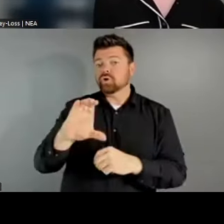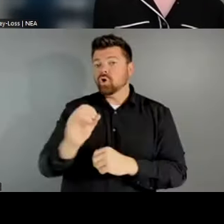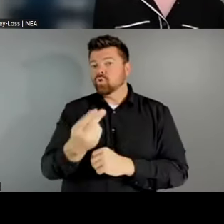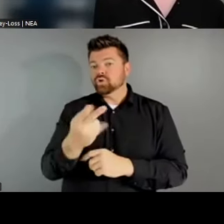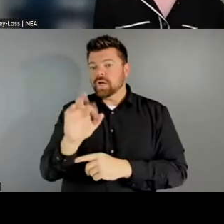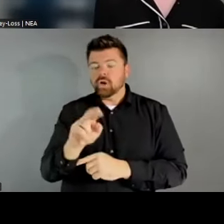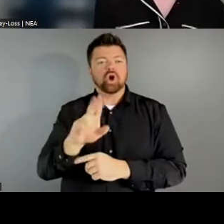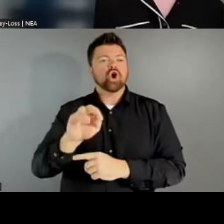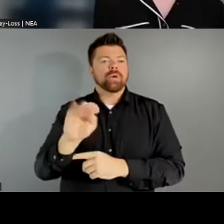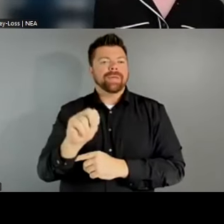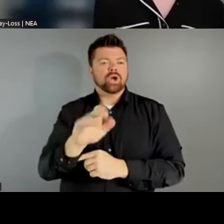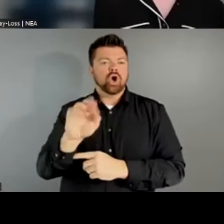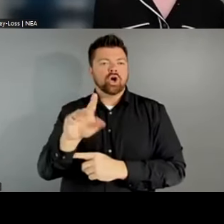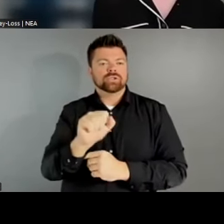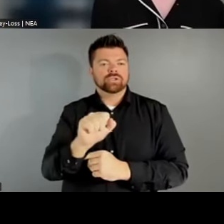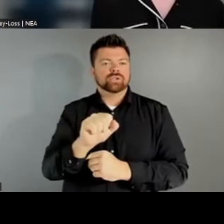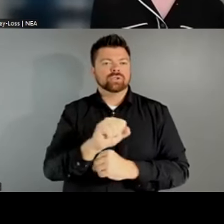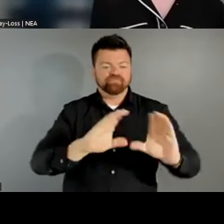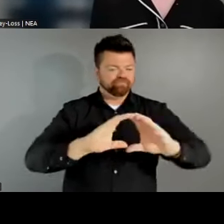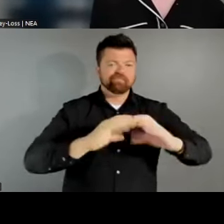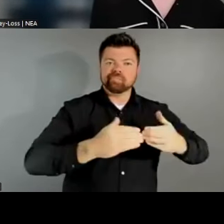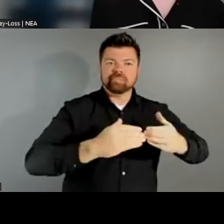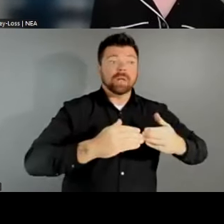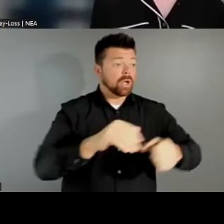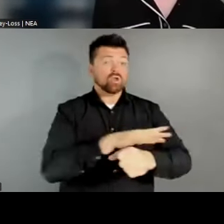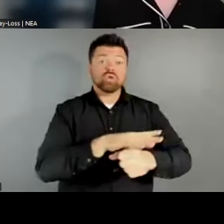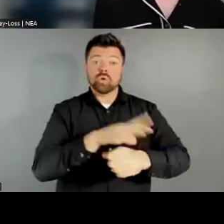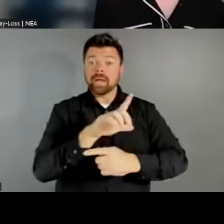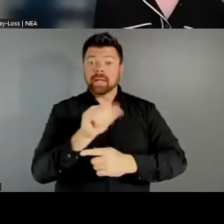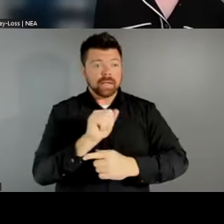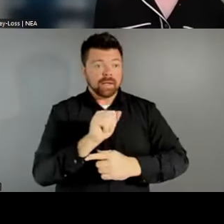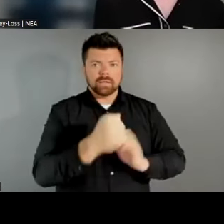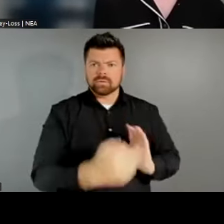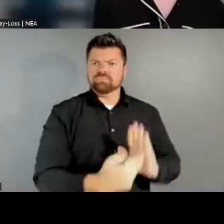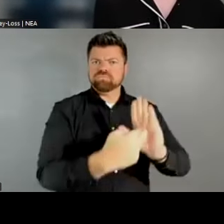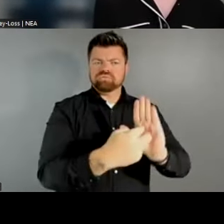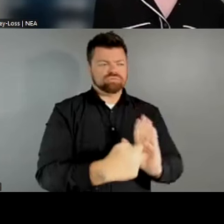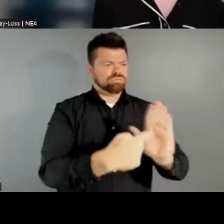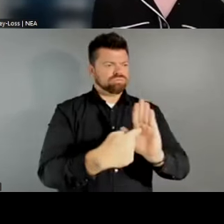which is a constellation of local arts agencies that represent large metro regions. So from that